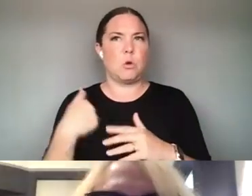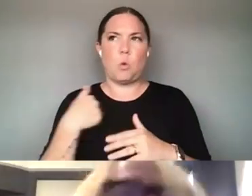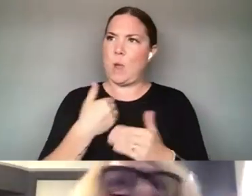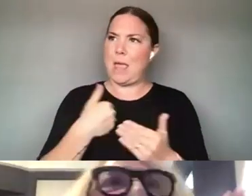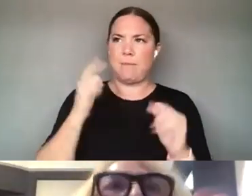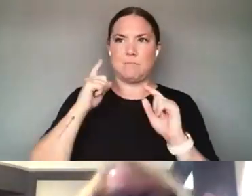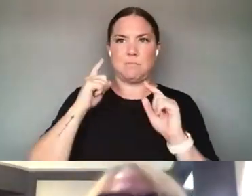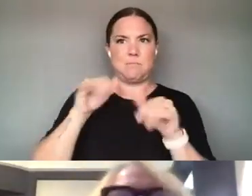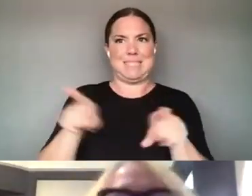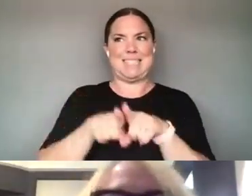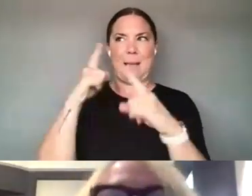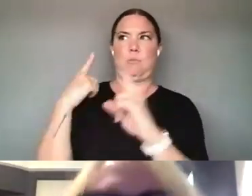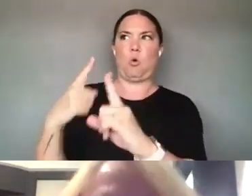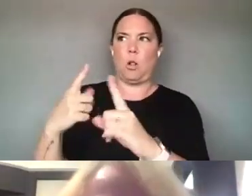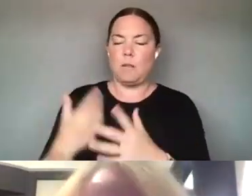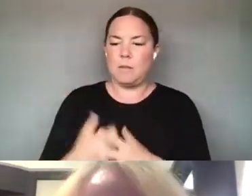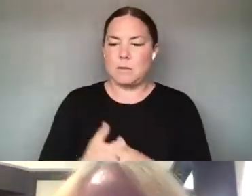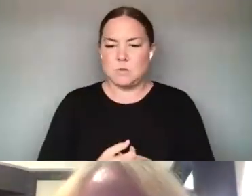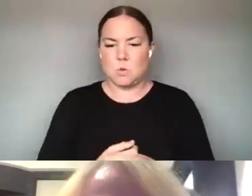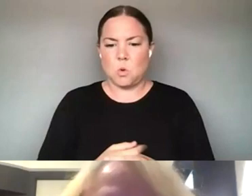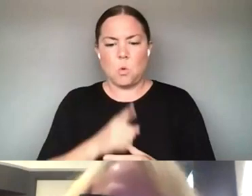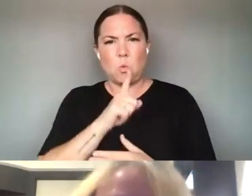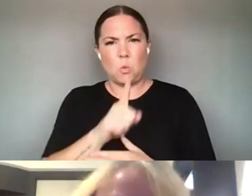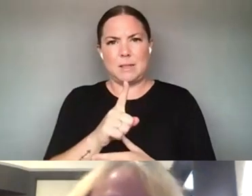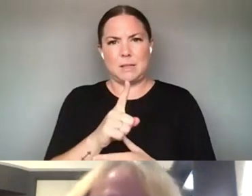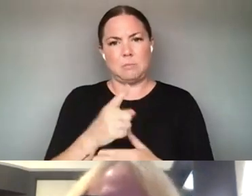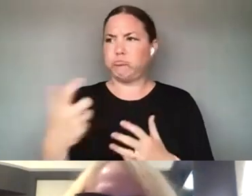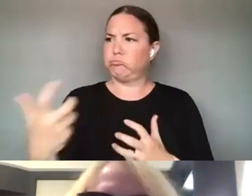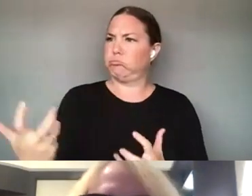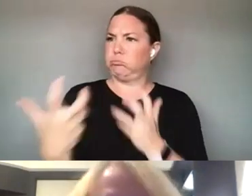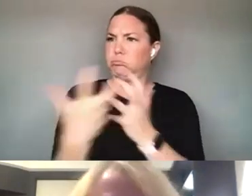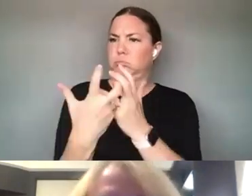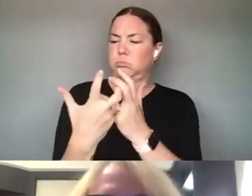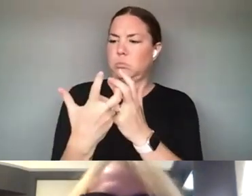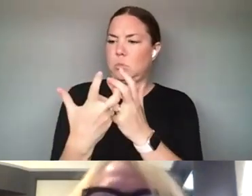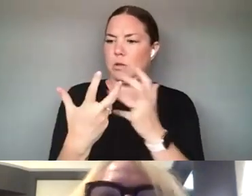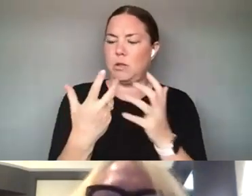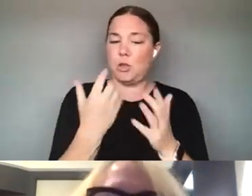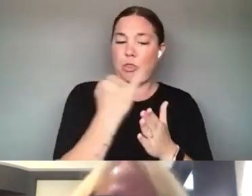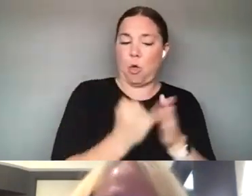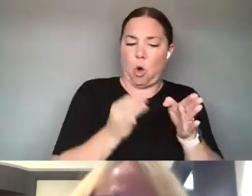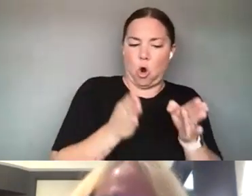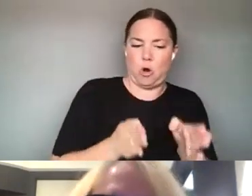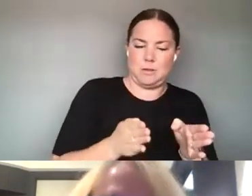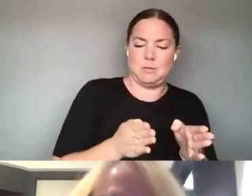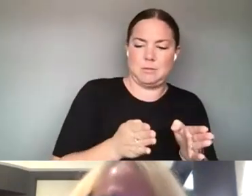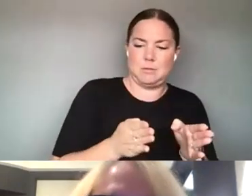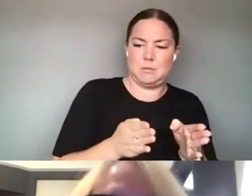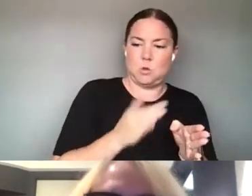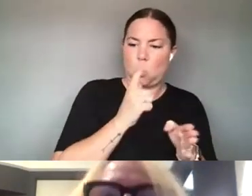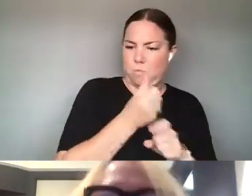THERE'S A TOTAL COMPATIBILITY BETWEEN THE ARTISTS WHO ARE WORKING WITH TECHNOLOGY AND